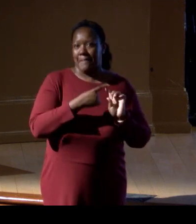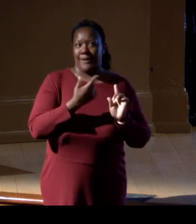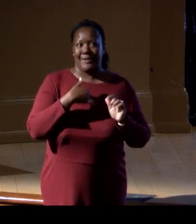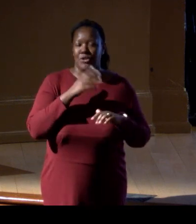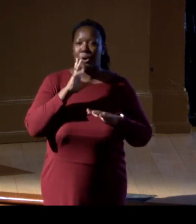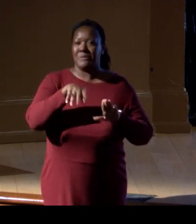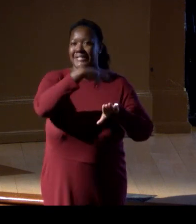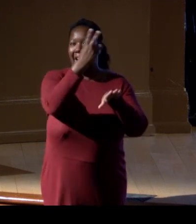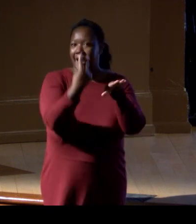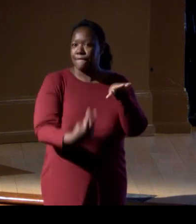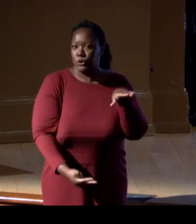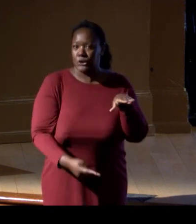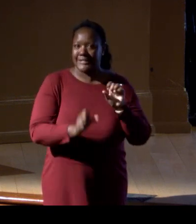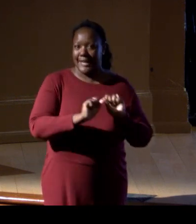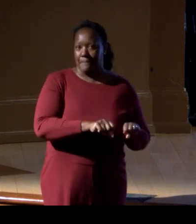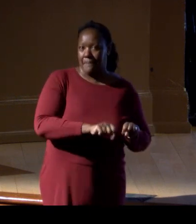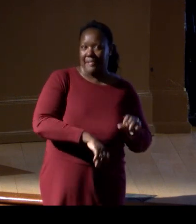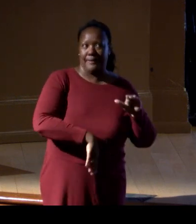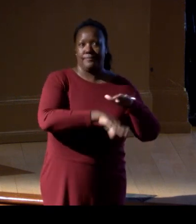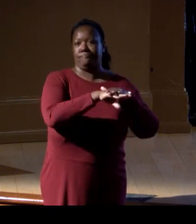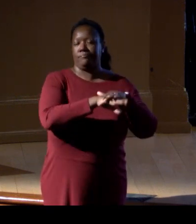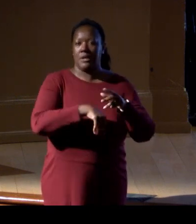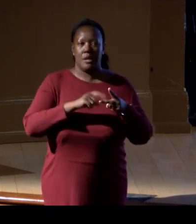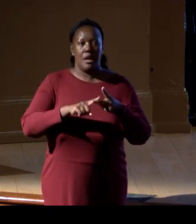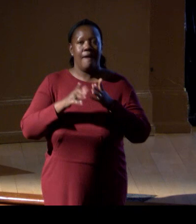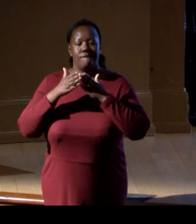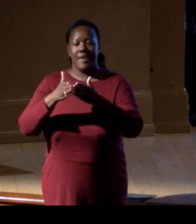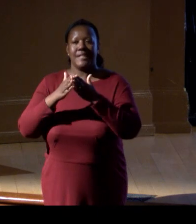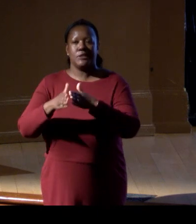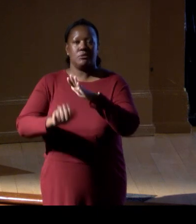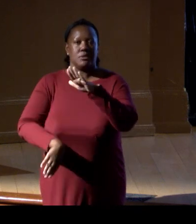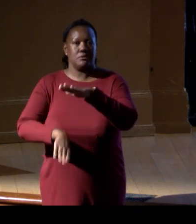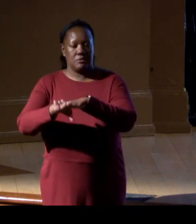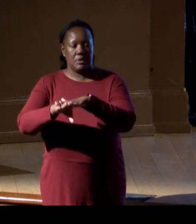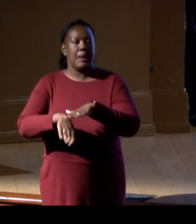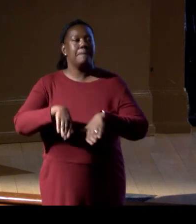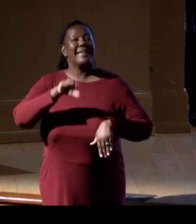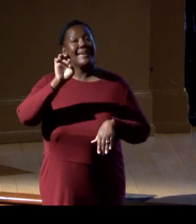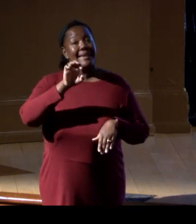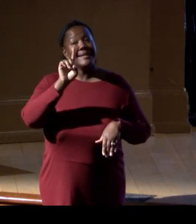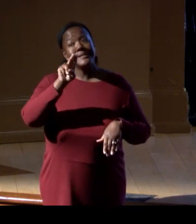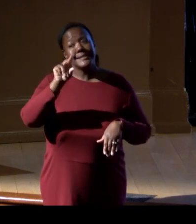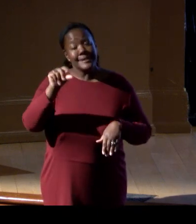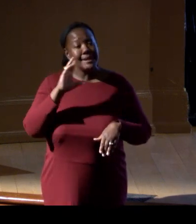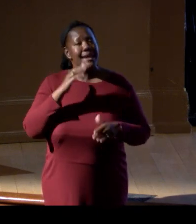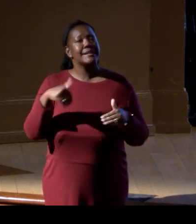There's vessel capabilities. eDNA offers the opportunity to really sample at scale,